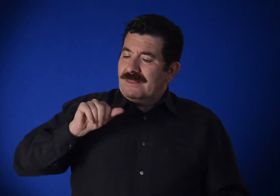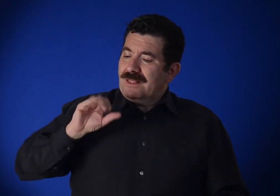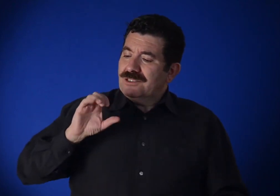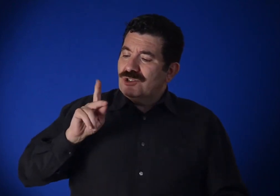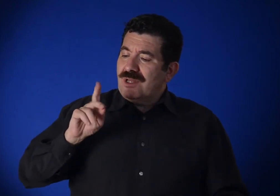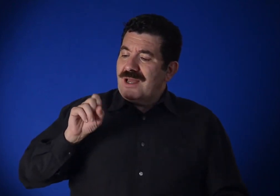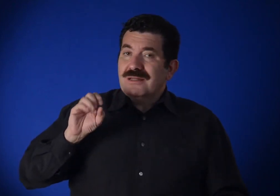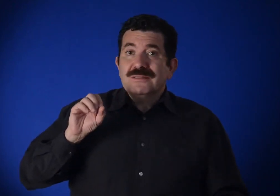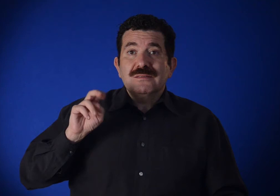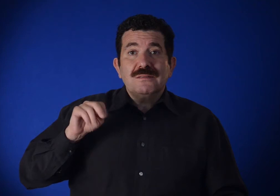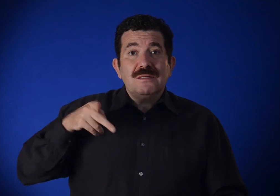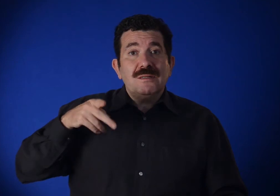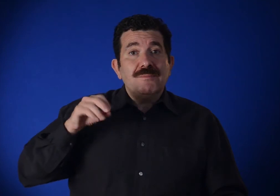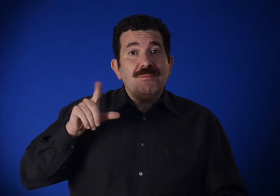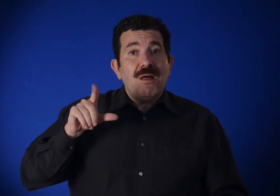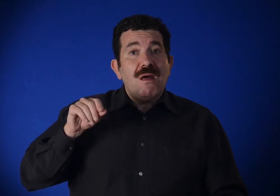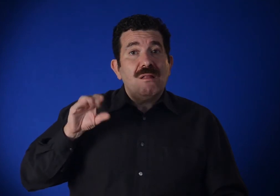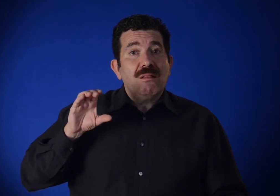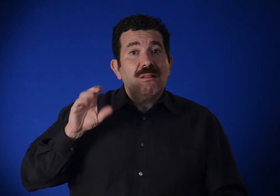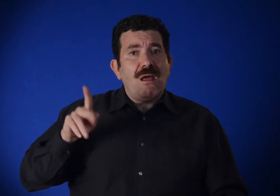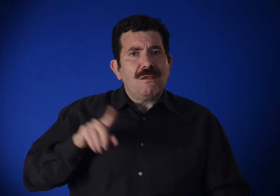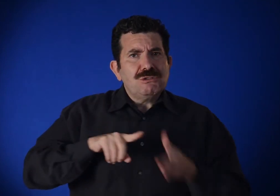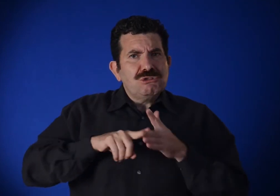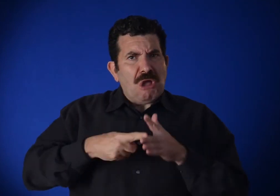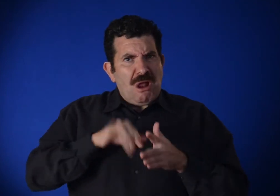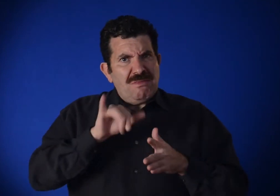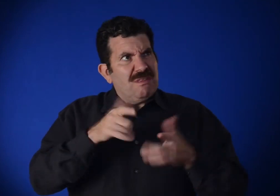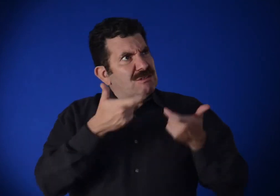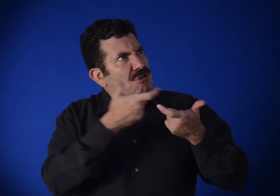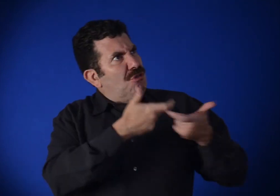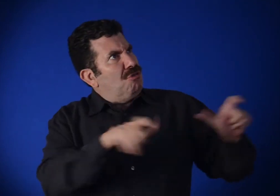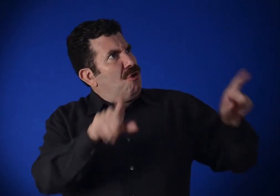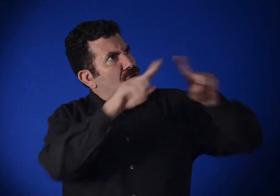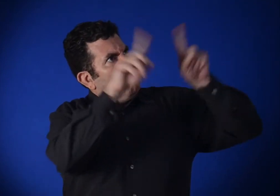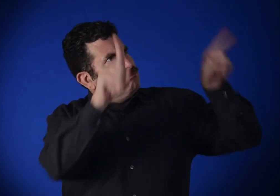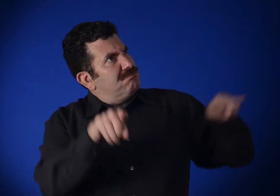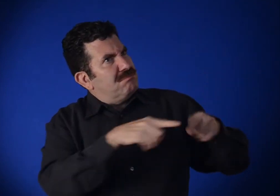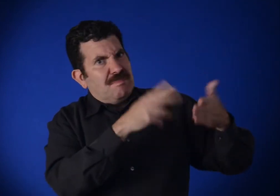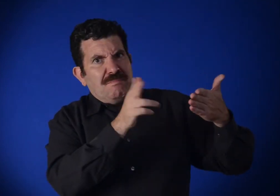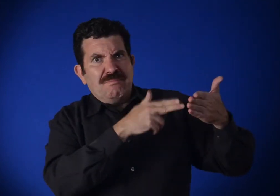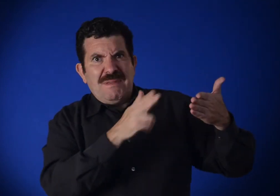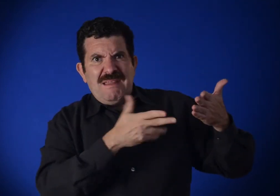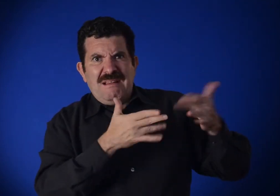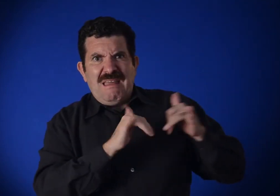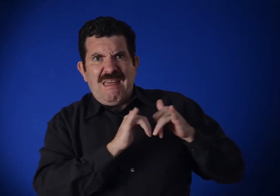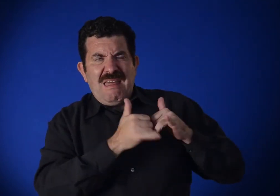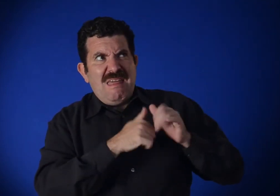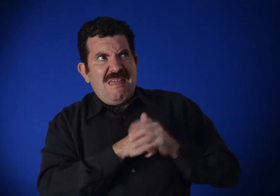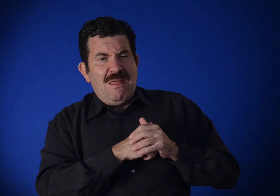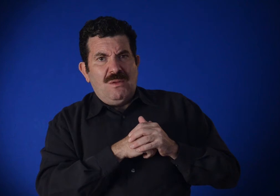Jackson Pollock began this large painting